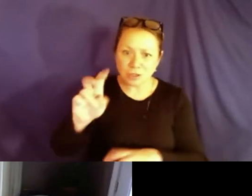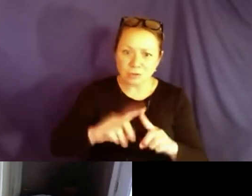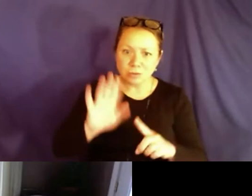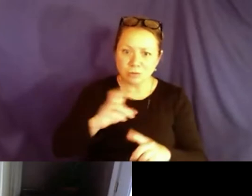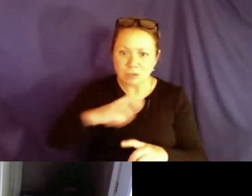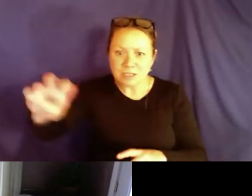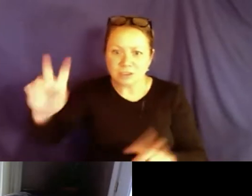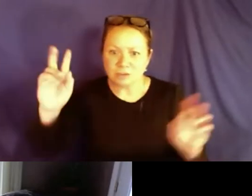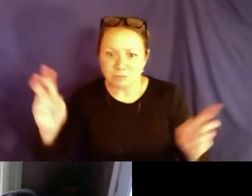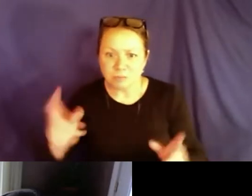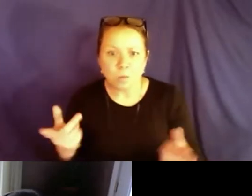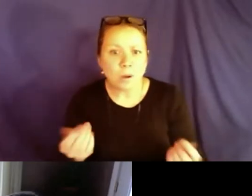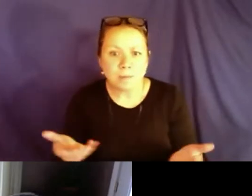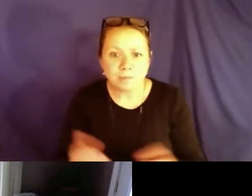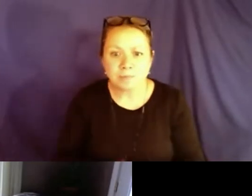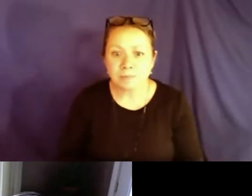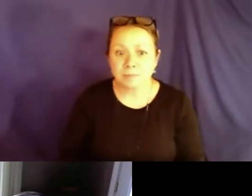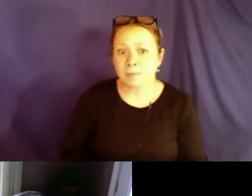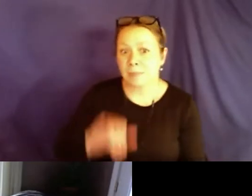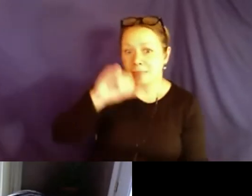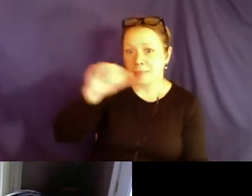biggest challenge or obstacle